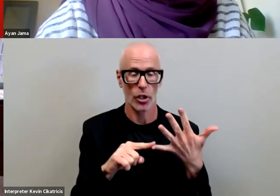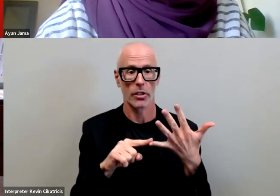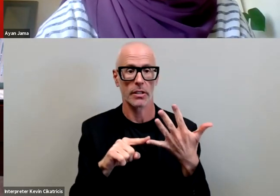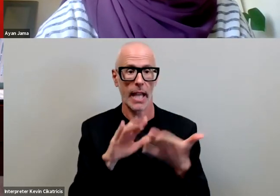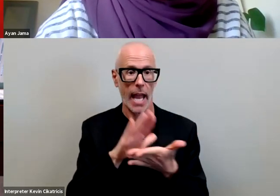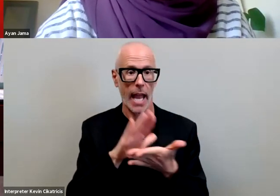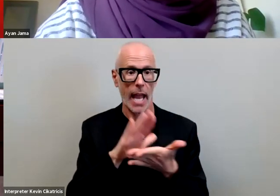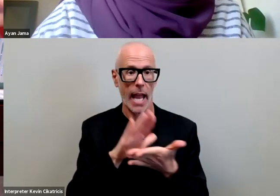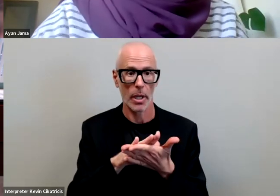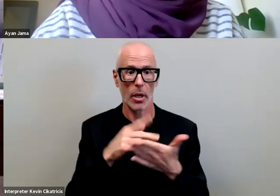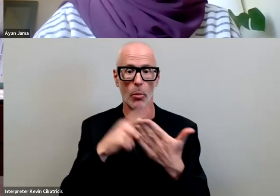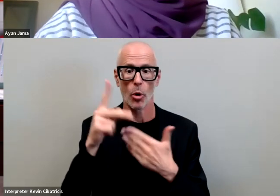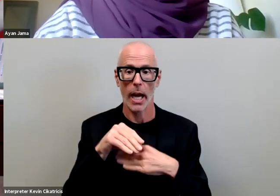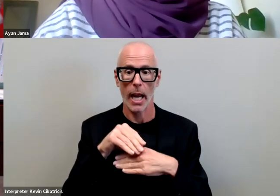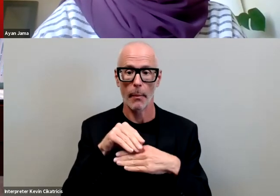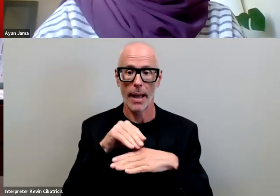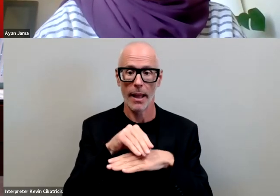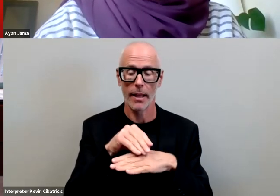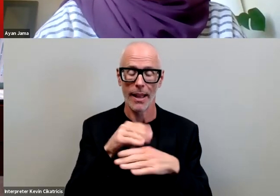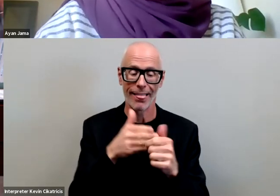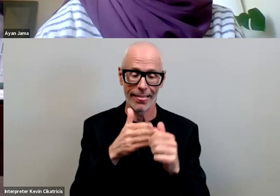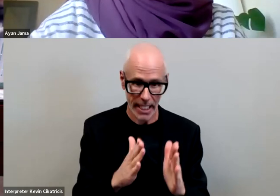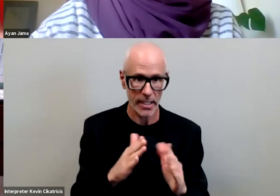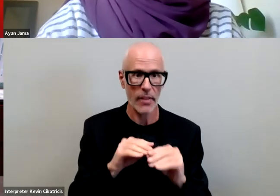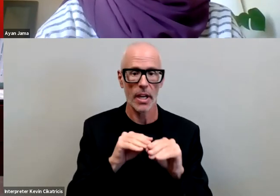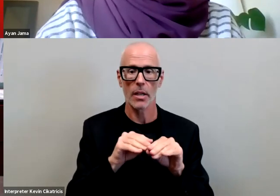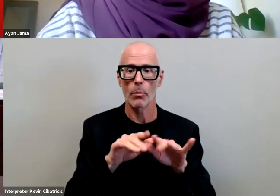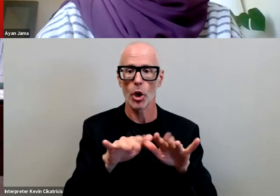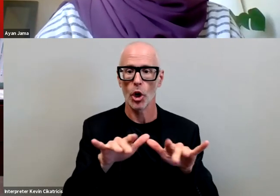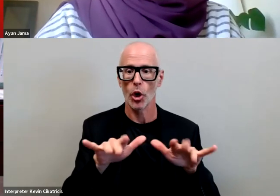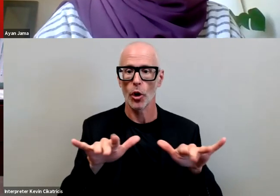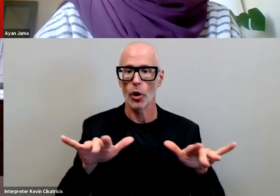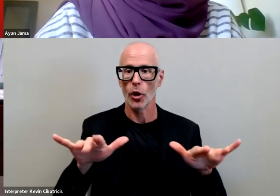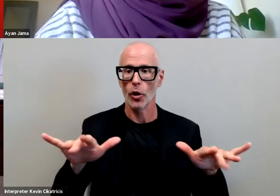then it permeates every academic space on the campus